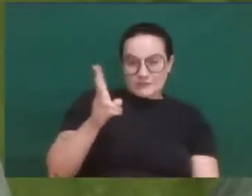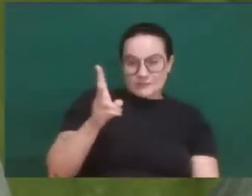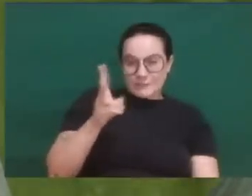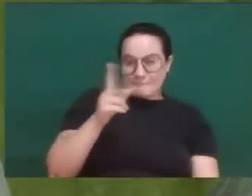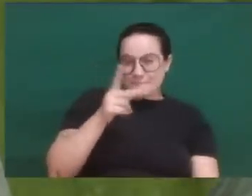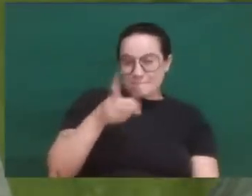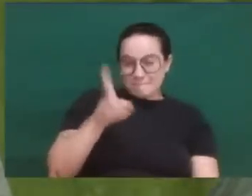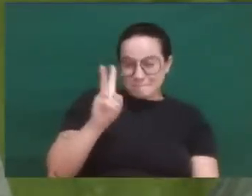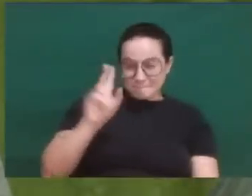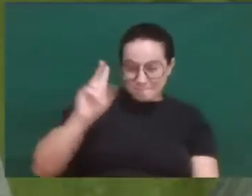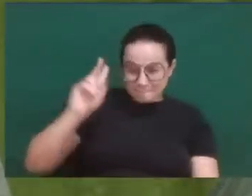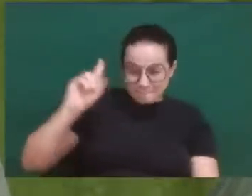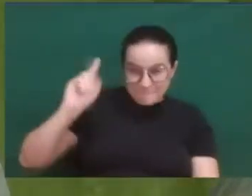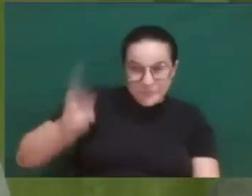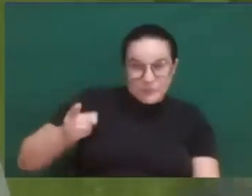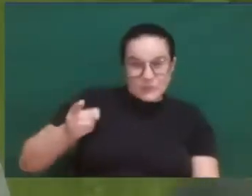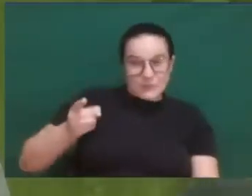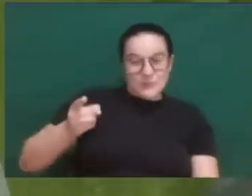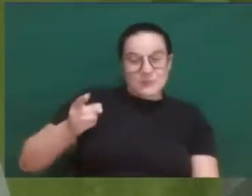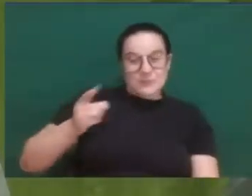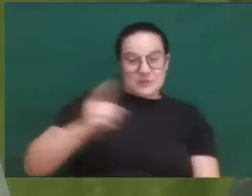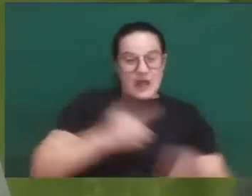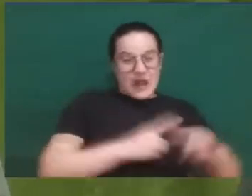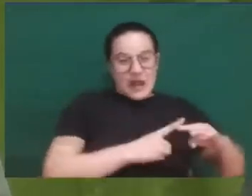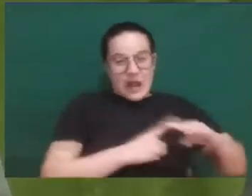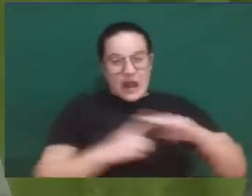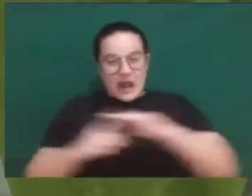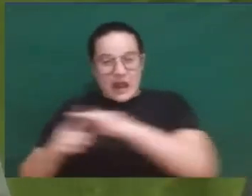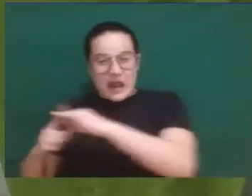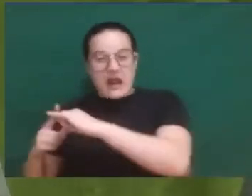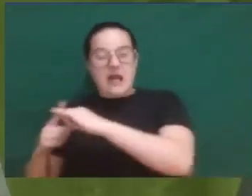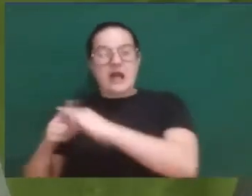It was terrible. But the Galileans did not give in